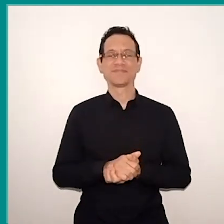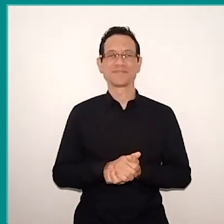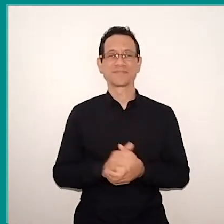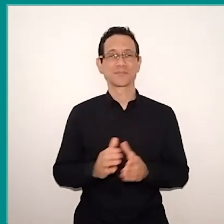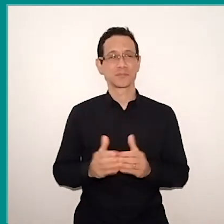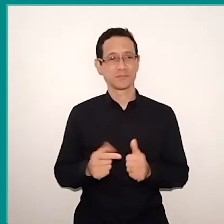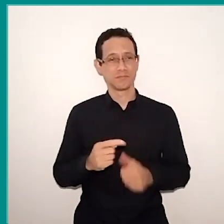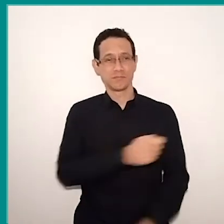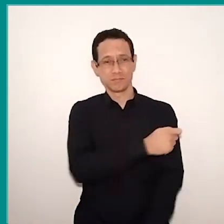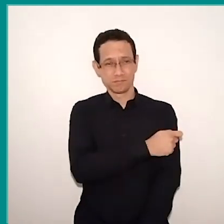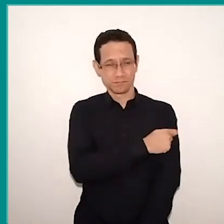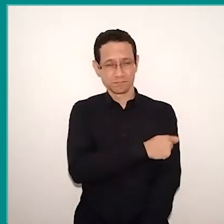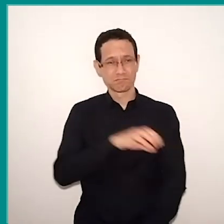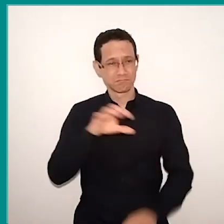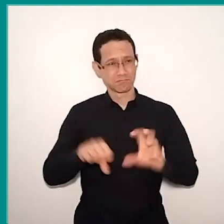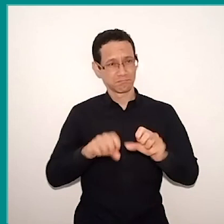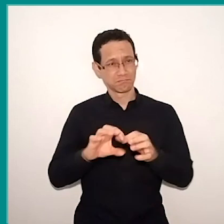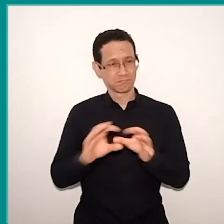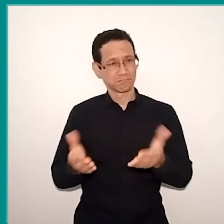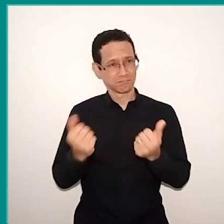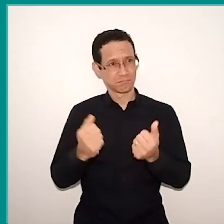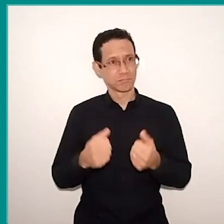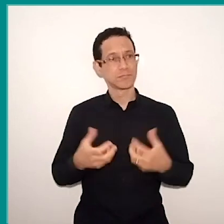and, to my astonishment, they don't want to enter.